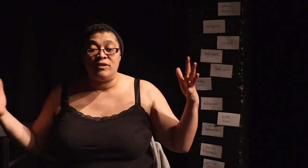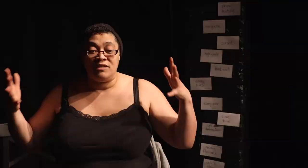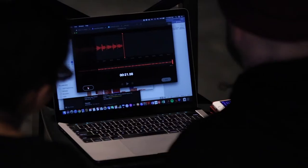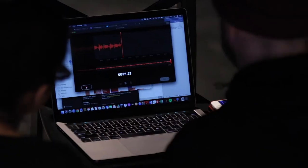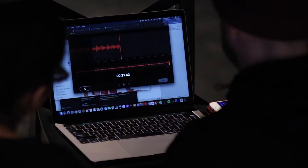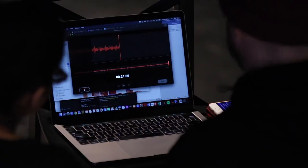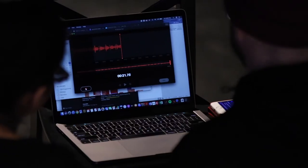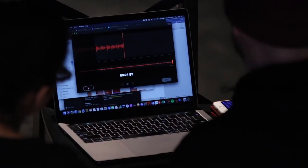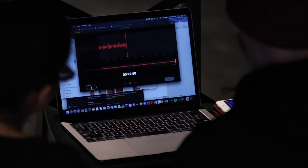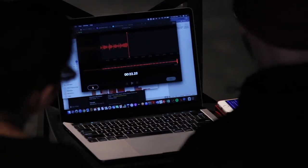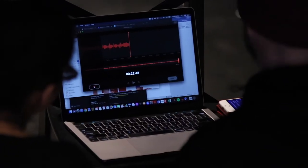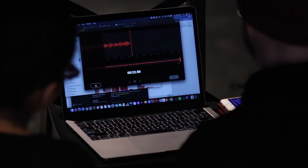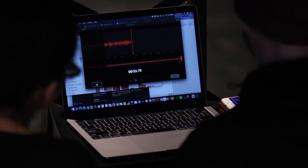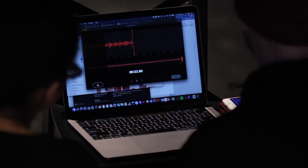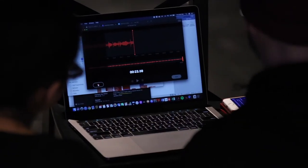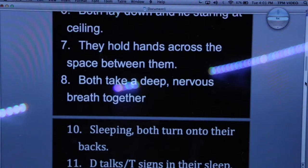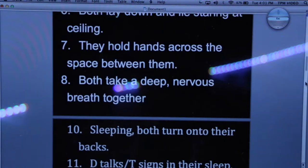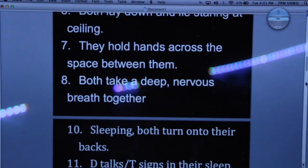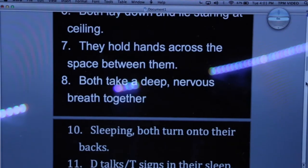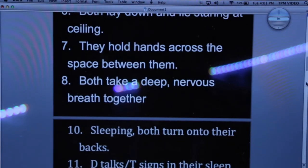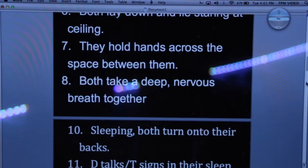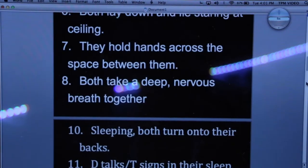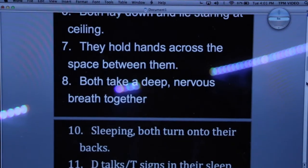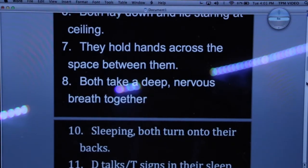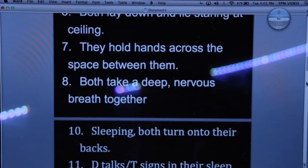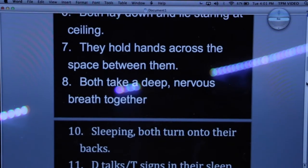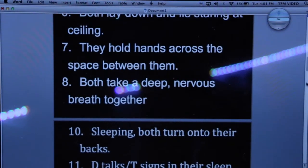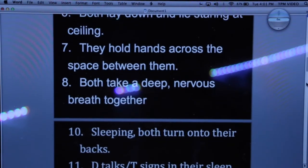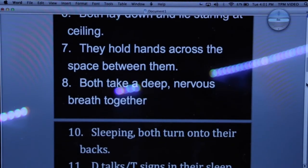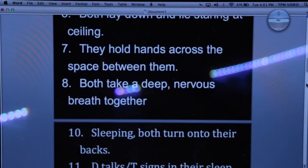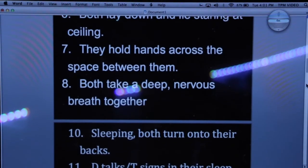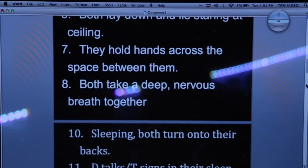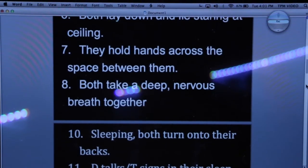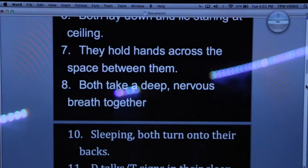these other vocabularies, these other digital or otherwise vocabularies showed us what parts